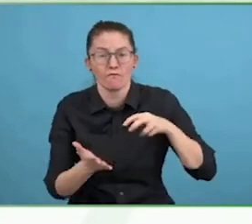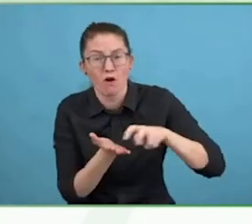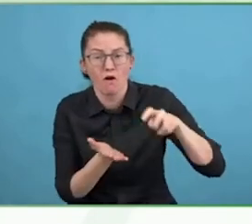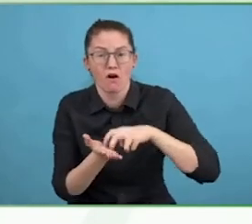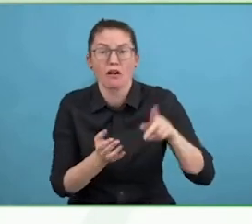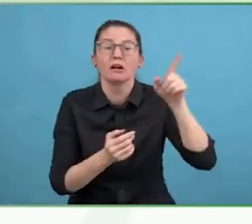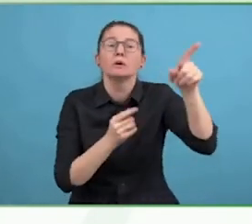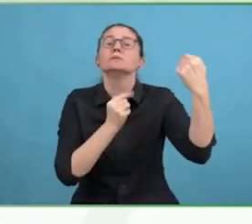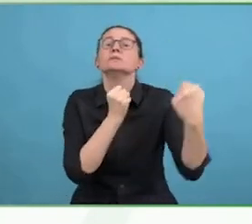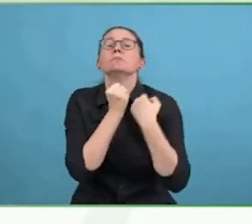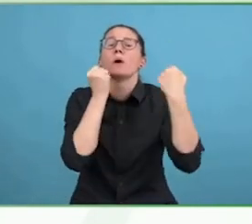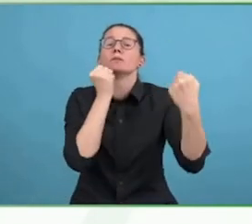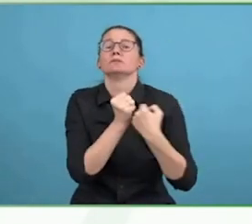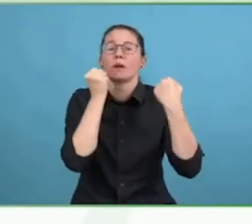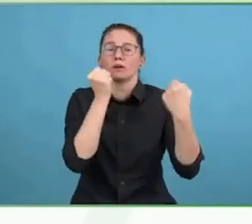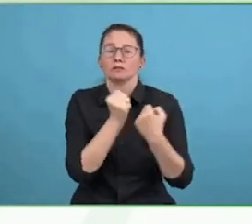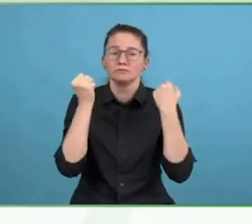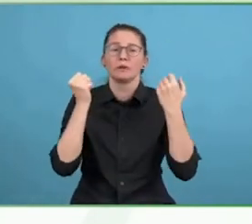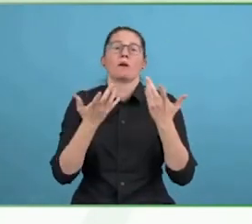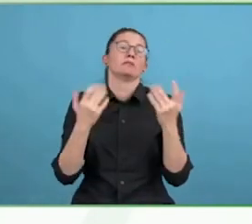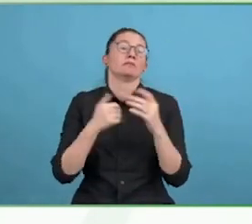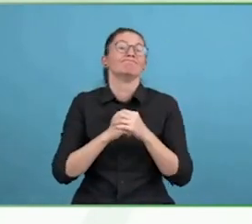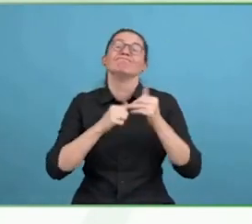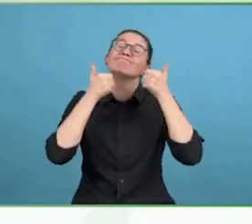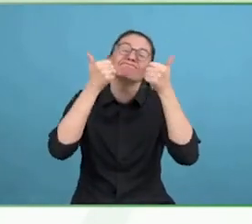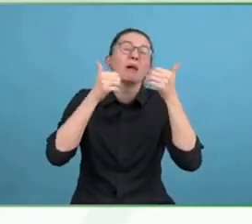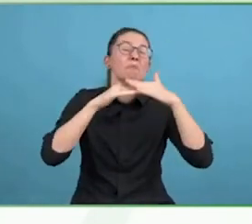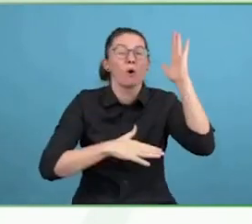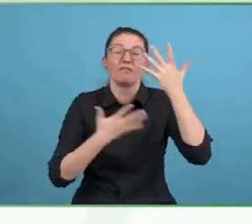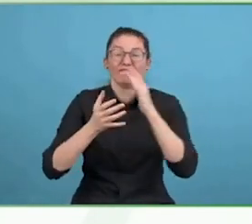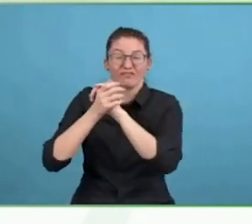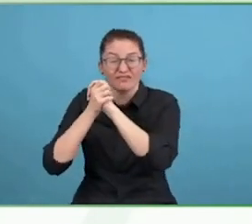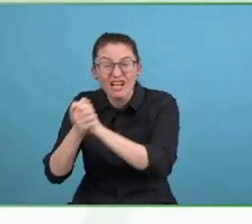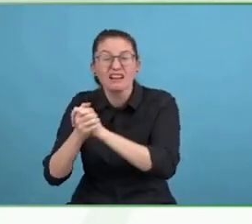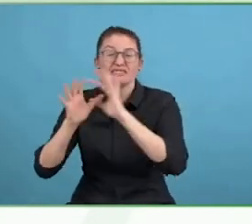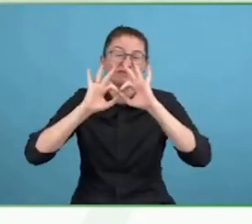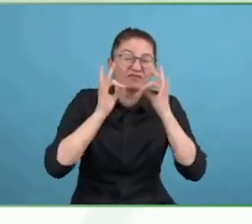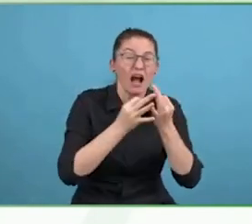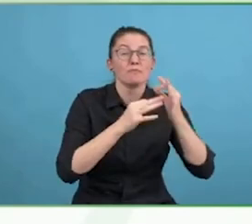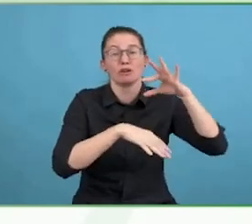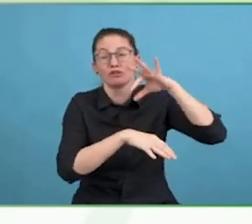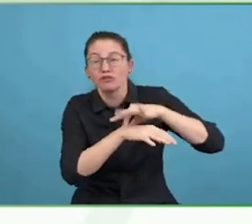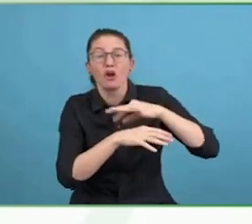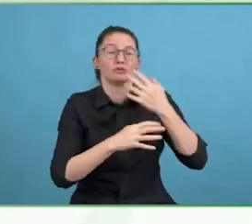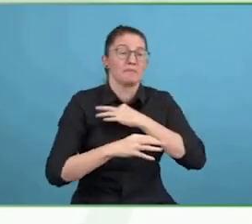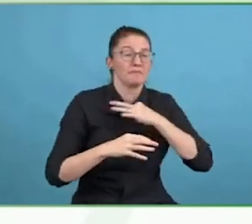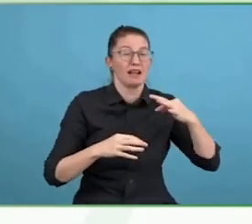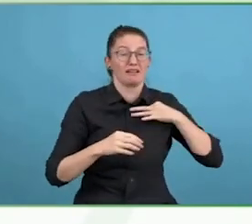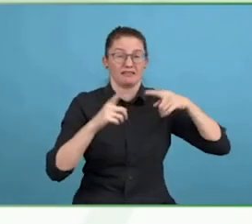I would suggest anyone who is interested in Giles' story go to